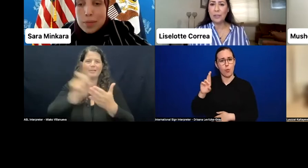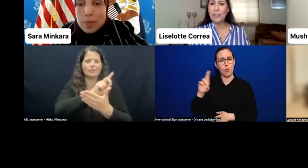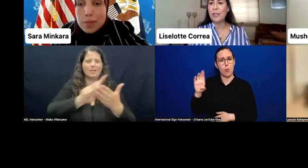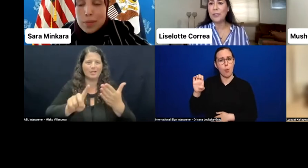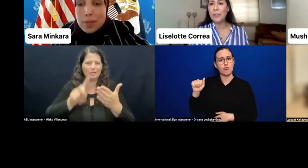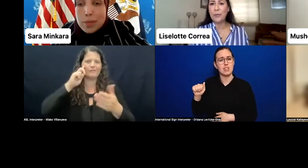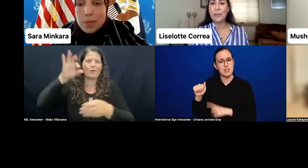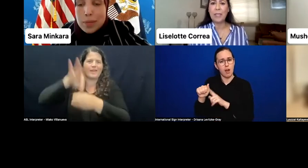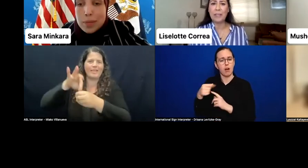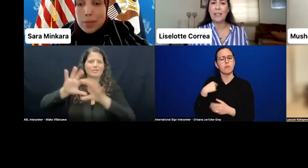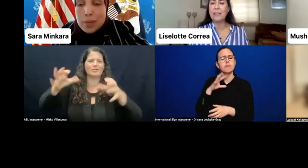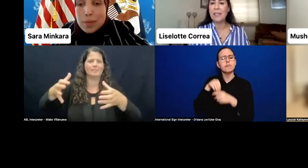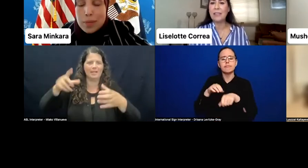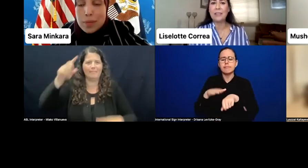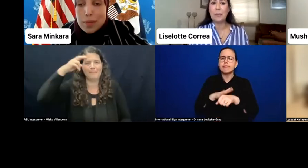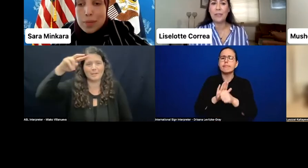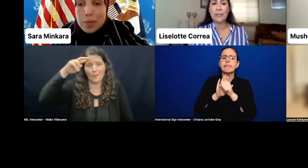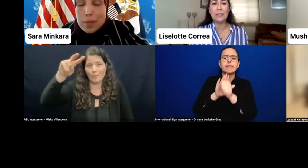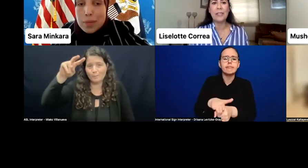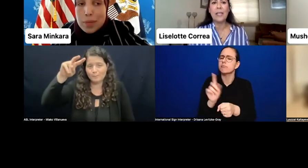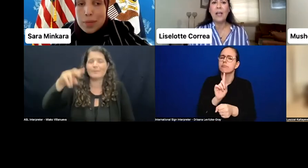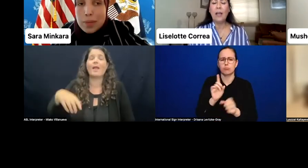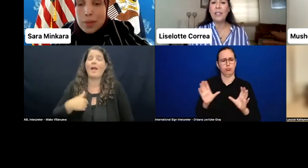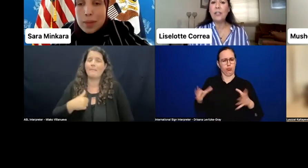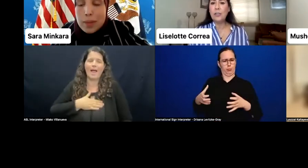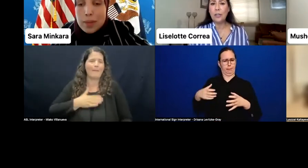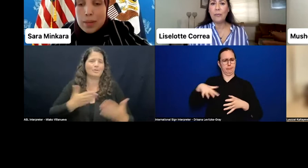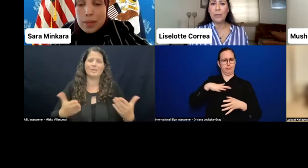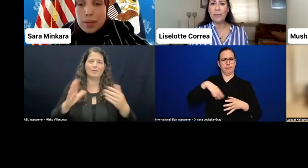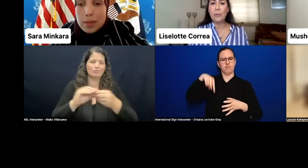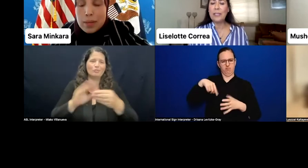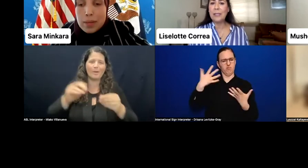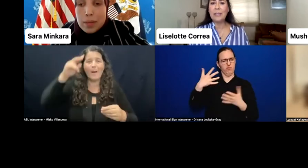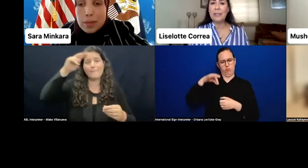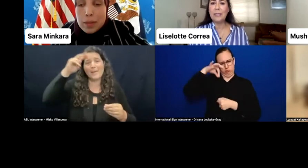to share with you the Mexican State experiences on the inclusion of persons with disabilities